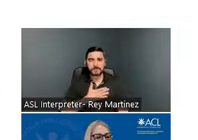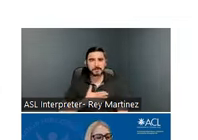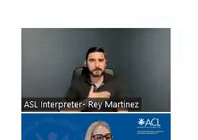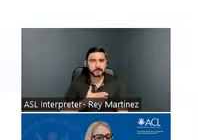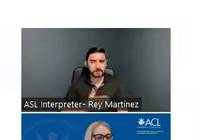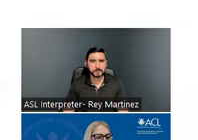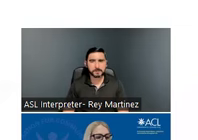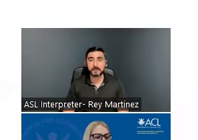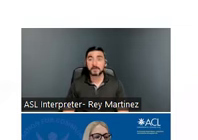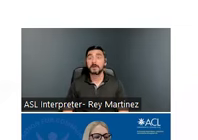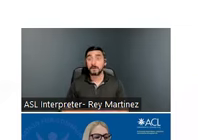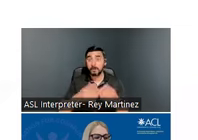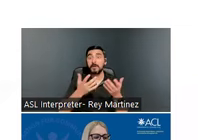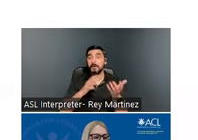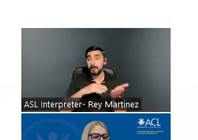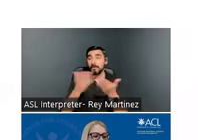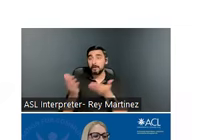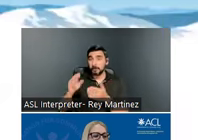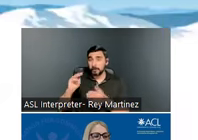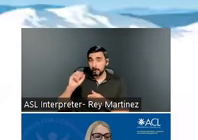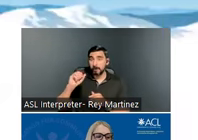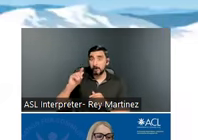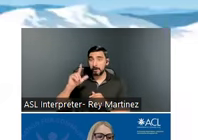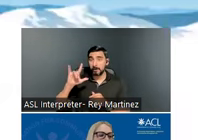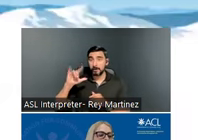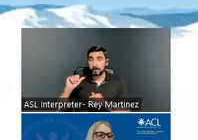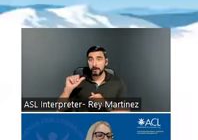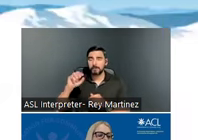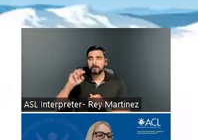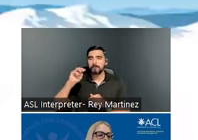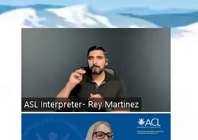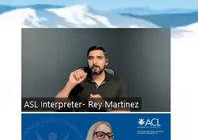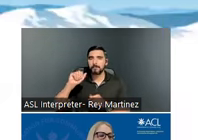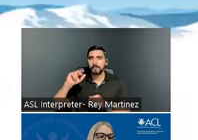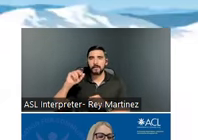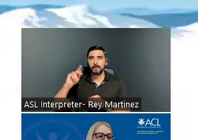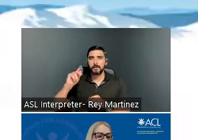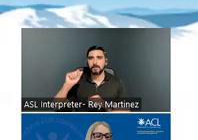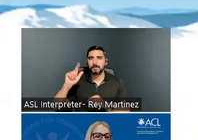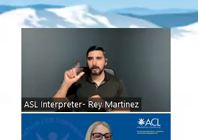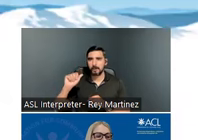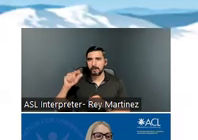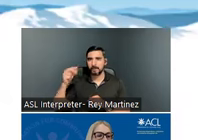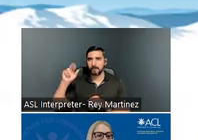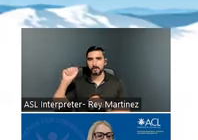next to Mikalia Gray. Please join me in welcoming Mikalia Gray to provide